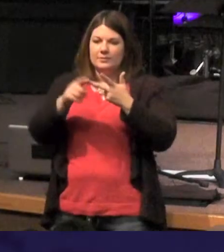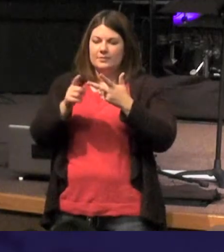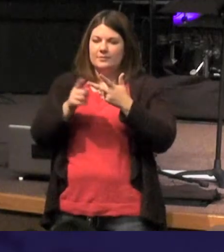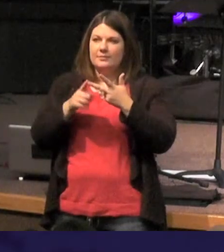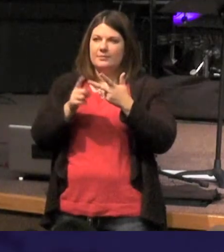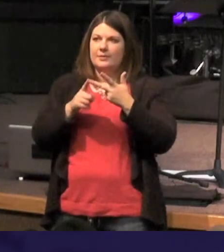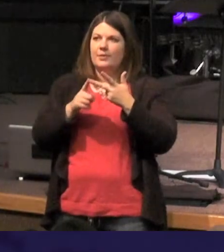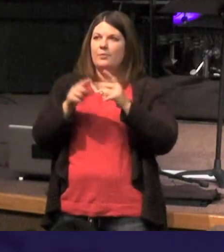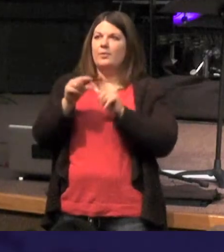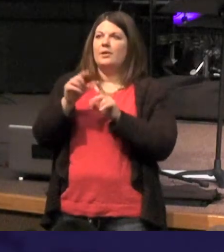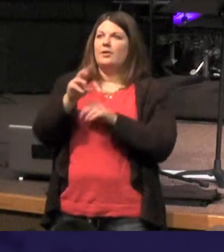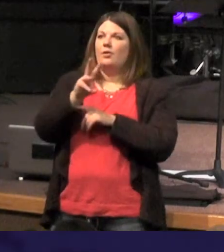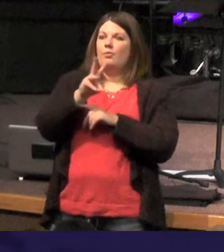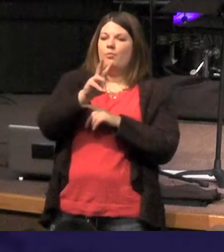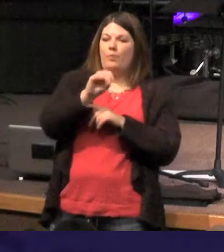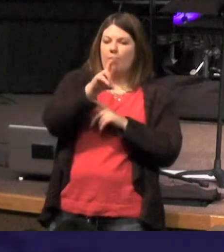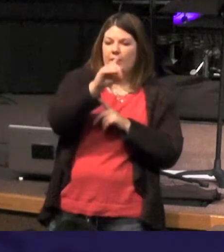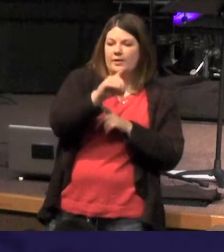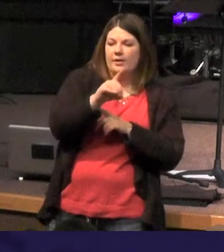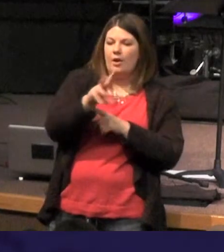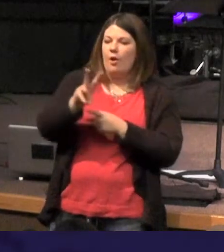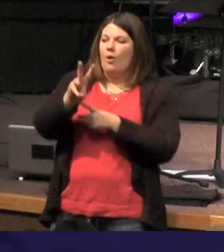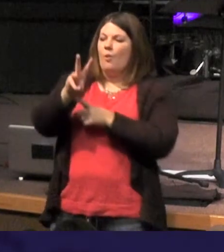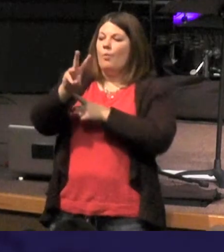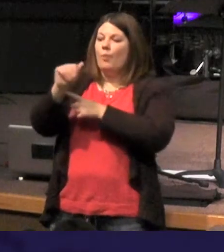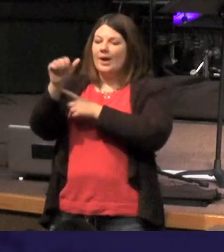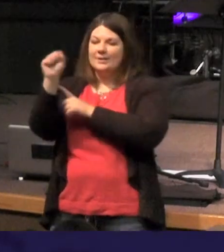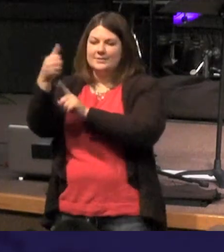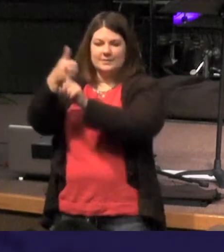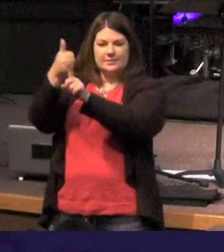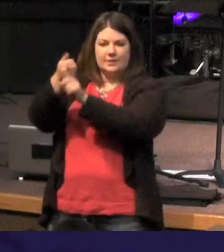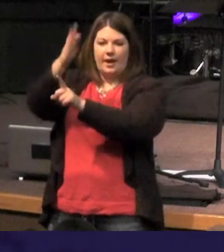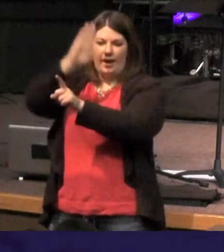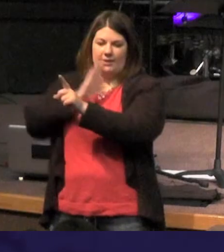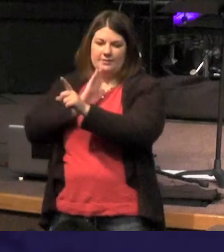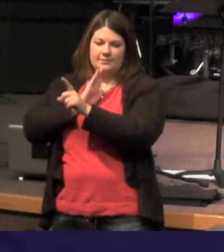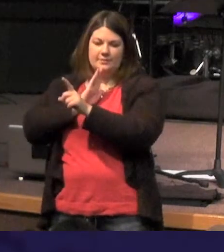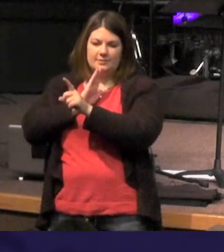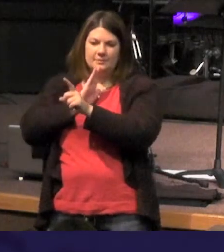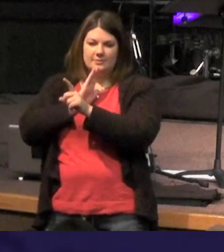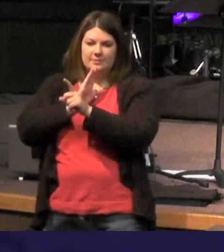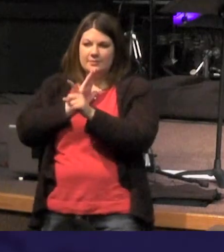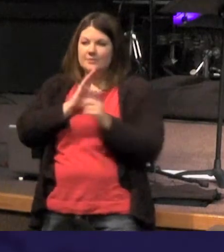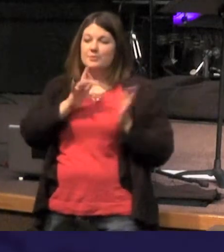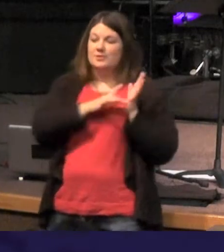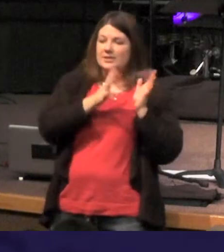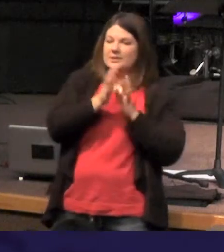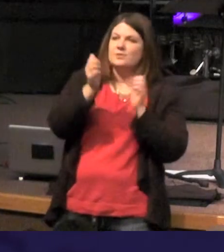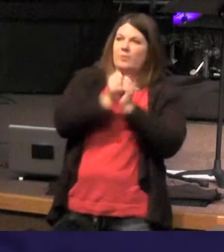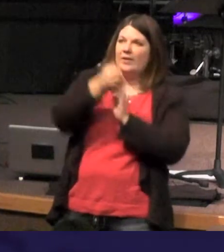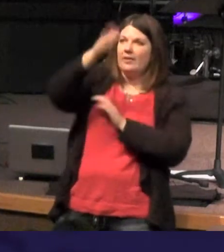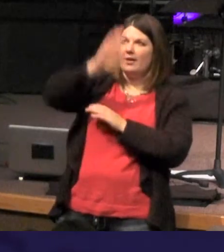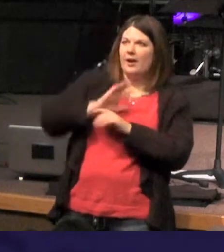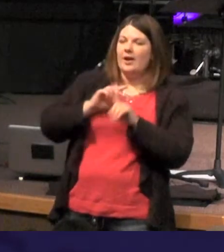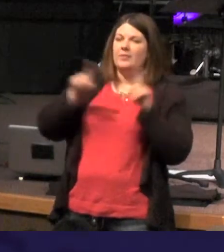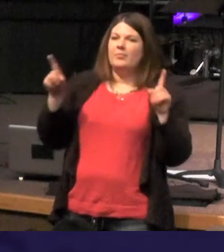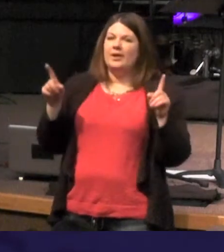and the Word was God - if we said the first two phrases okay it's Jesus he's there alongside him but doesn't really tell us about the divinity of Christ